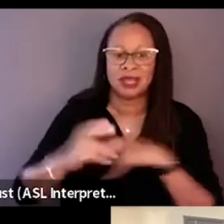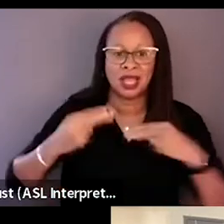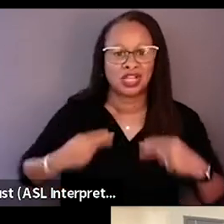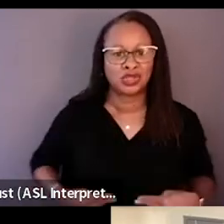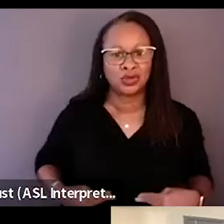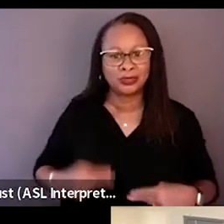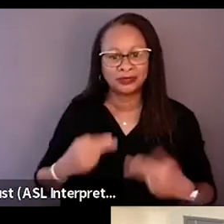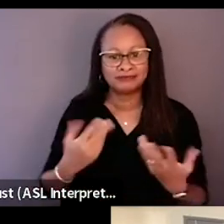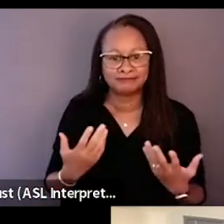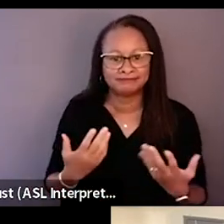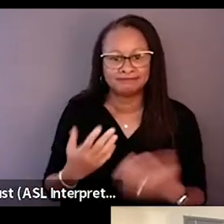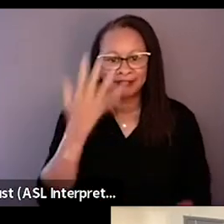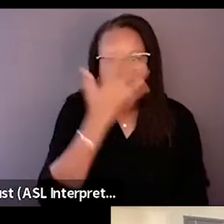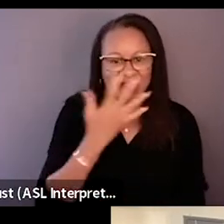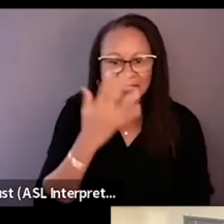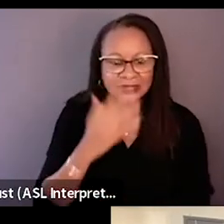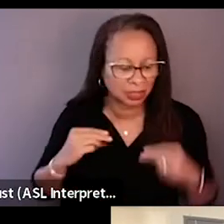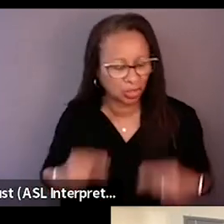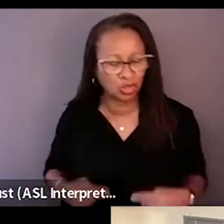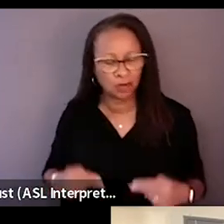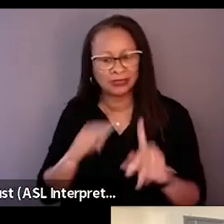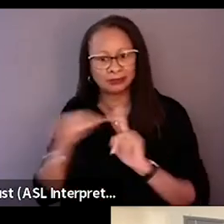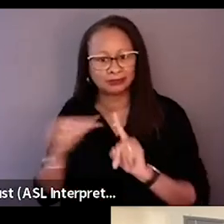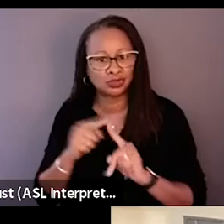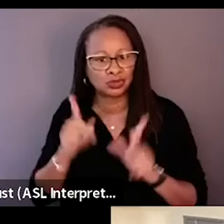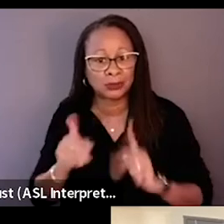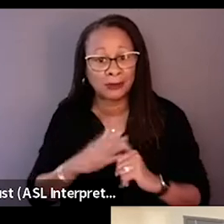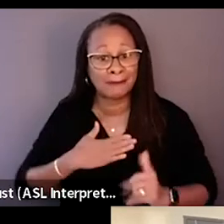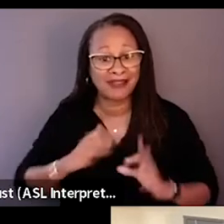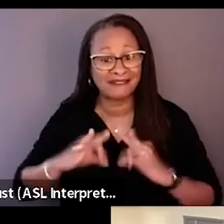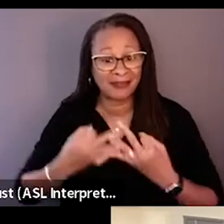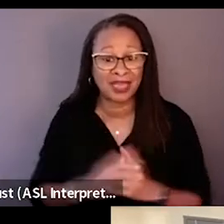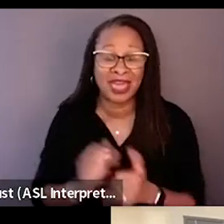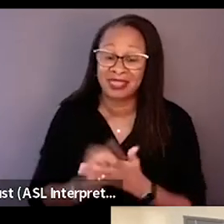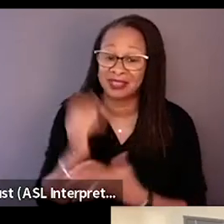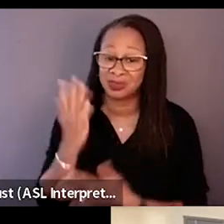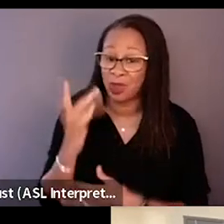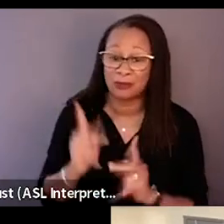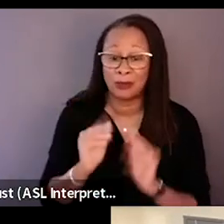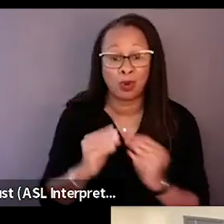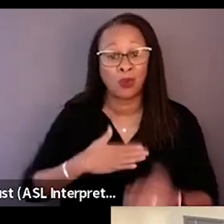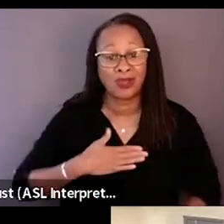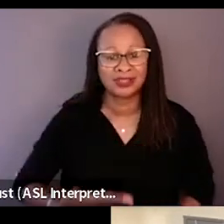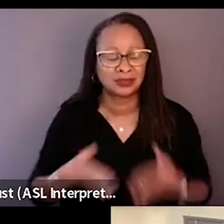to these people, my family, I think that's why people are more willing to open up and have conversations now.